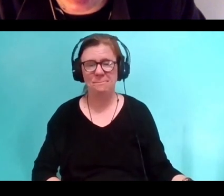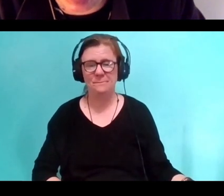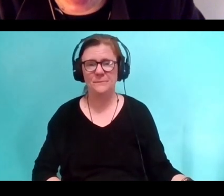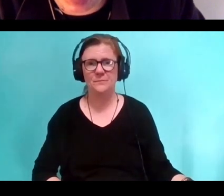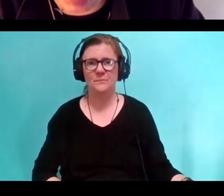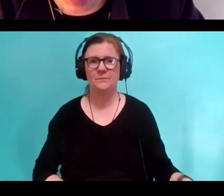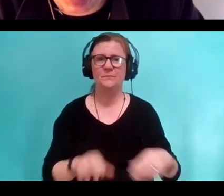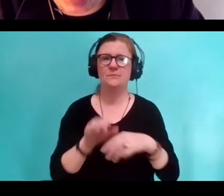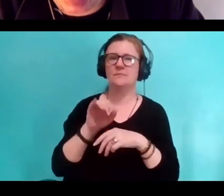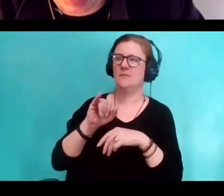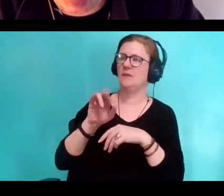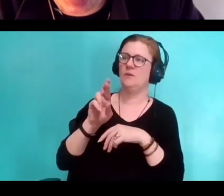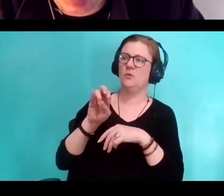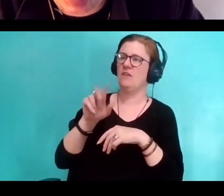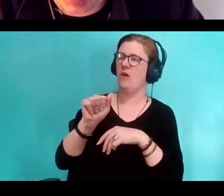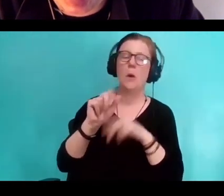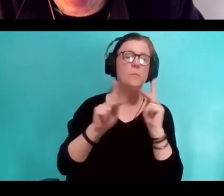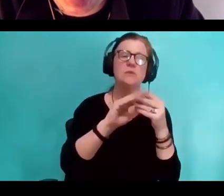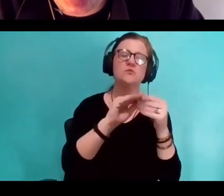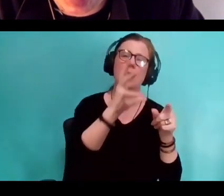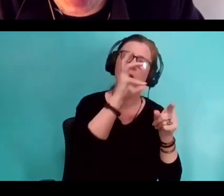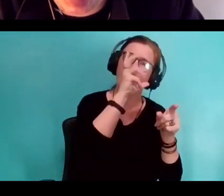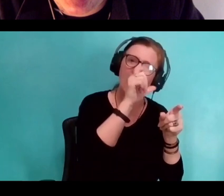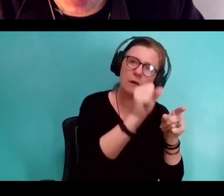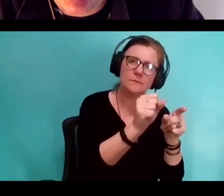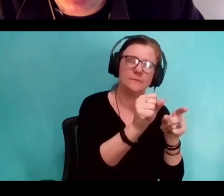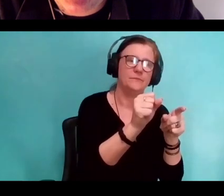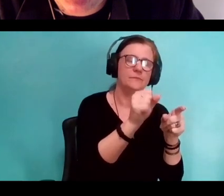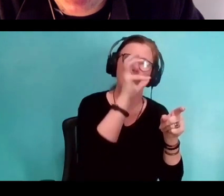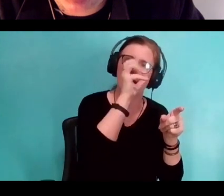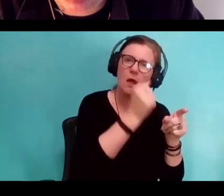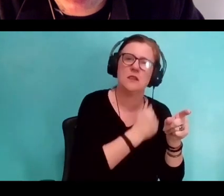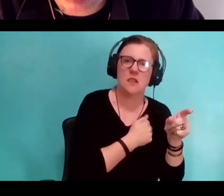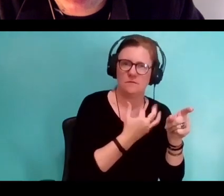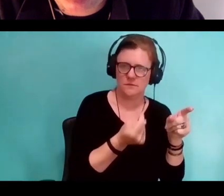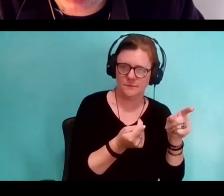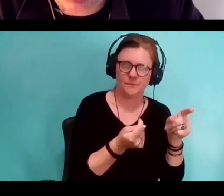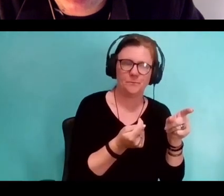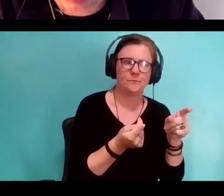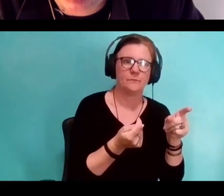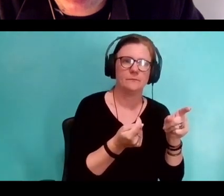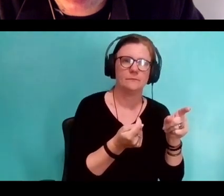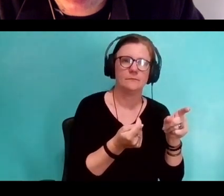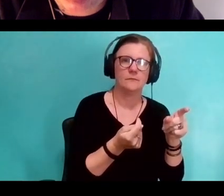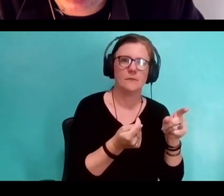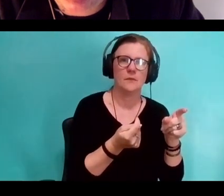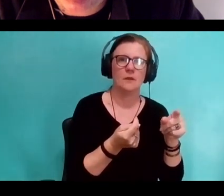By other people's stories. I mean, it's not just this, "oh, I know something interesting about you."